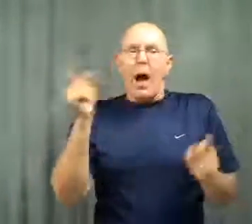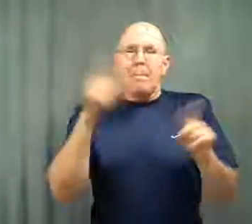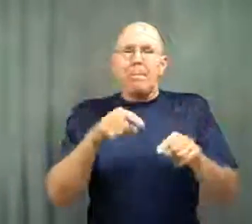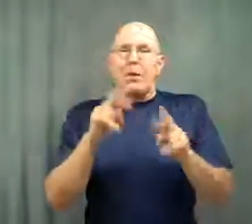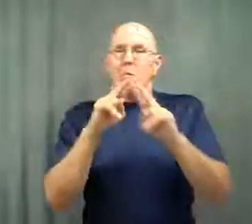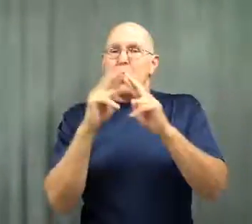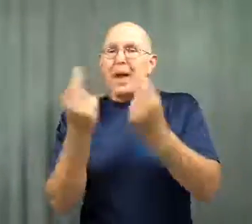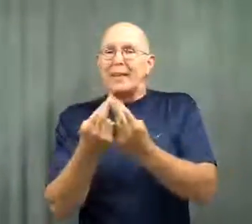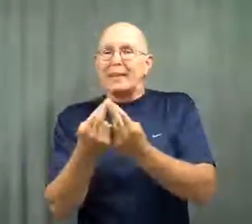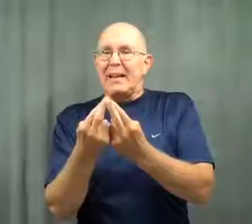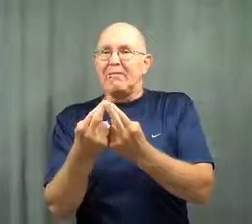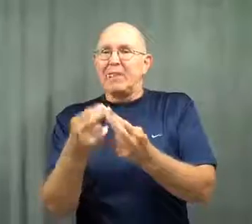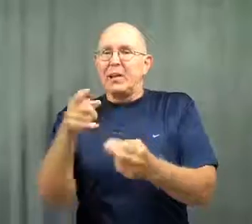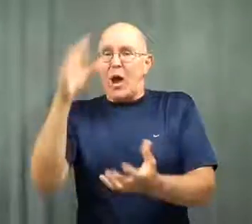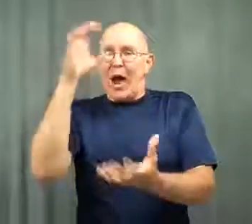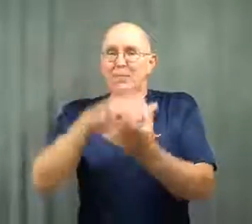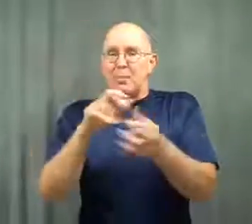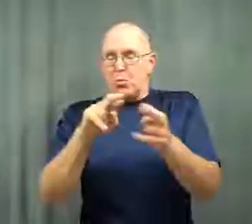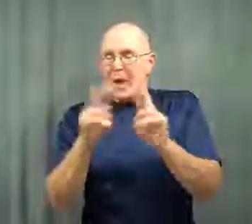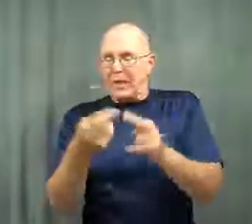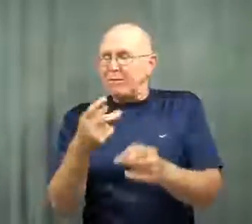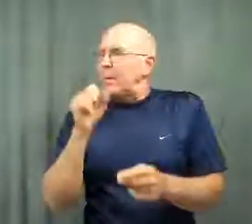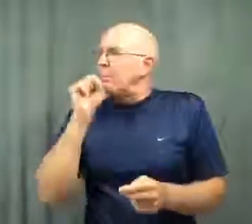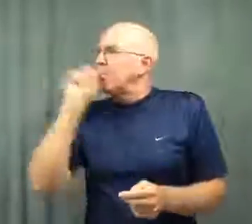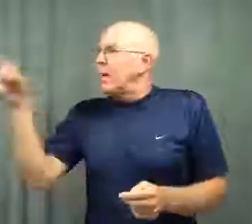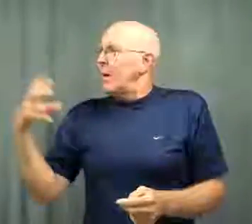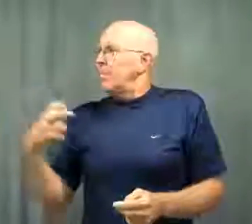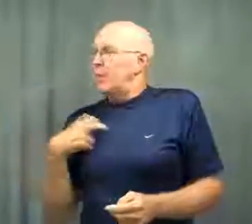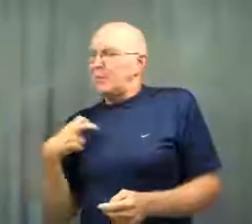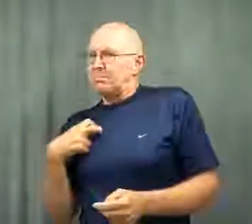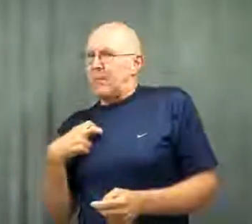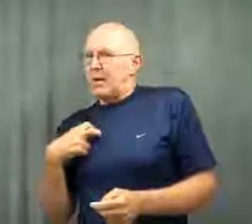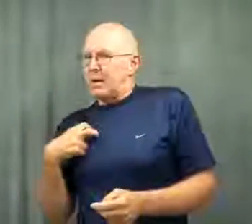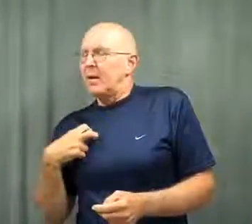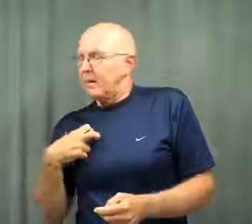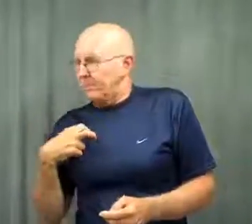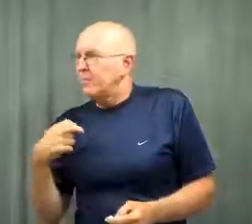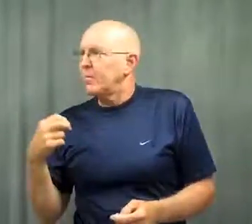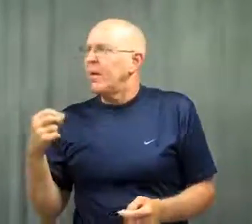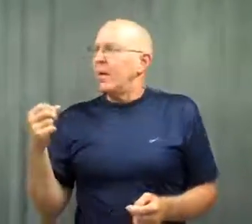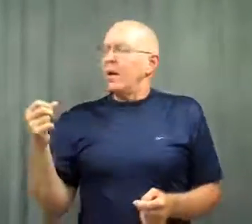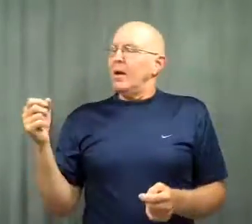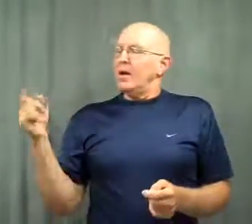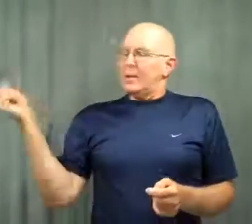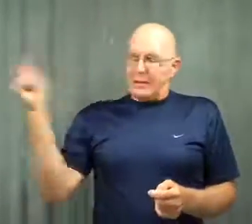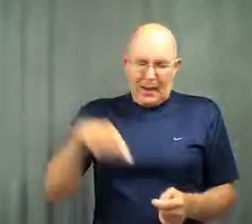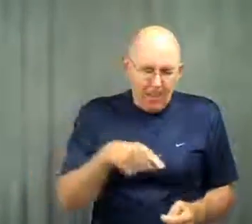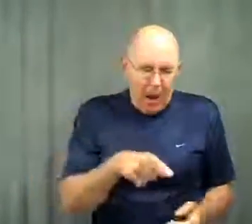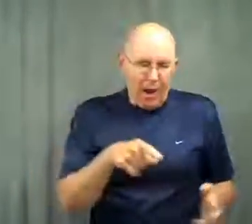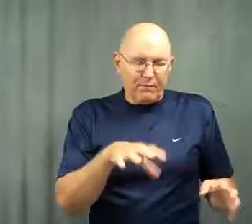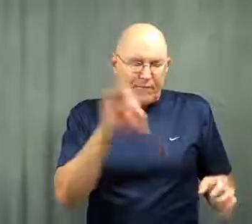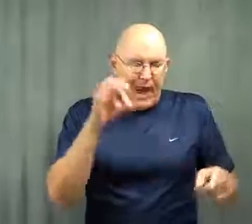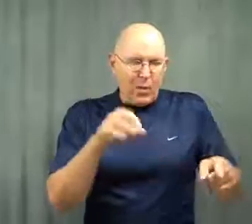Her husband’s relatives notified the police, and they came and found the bodies.